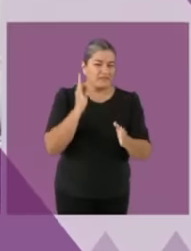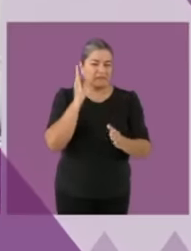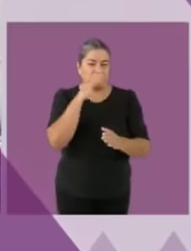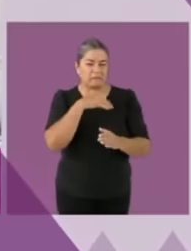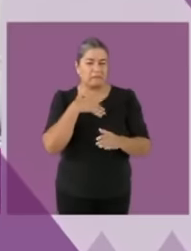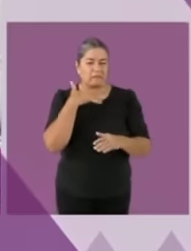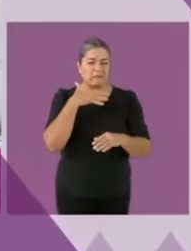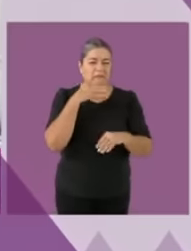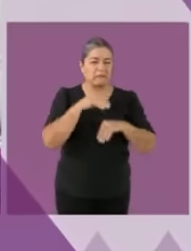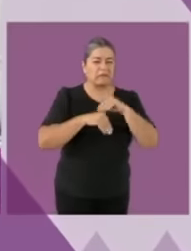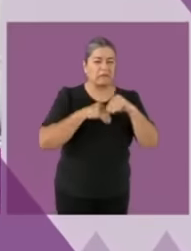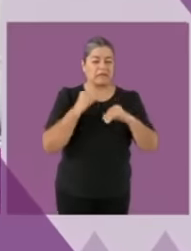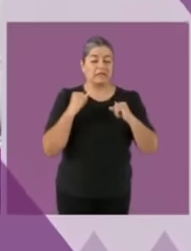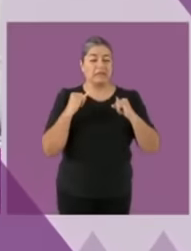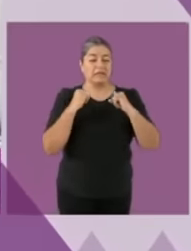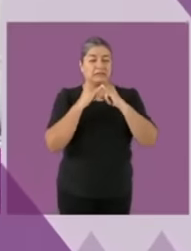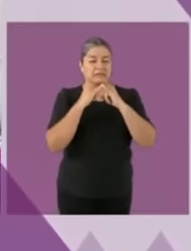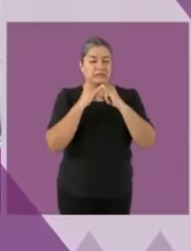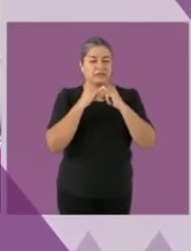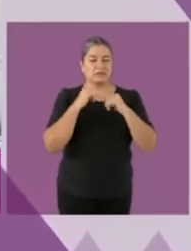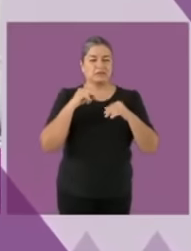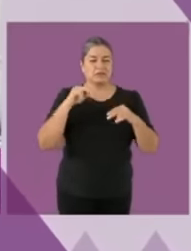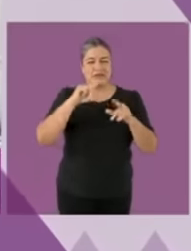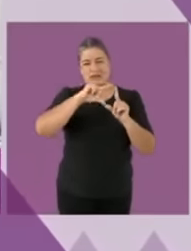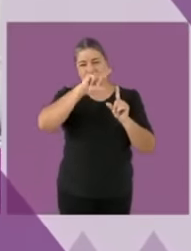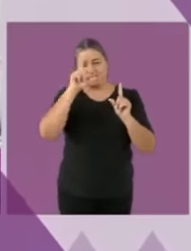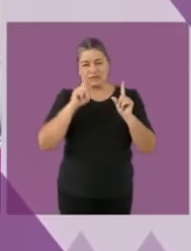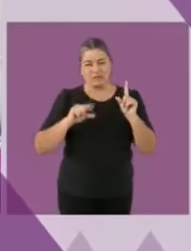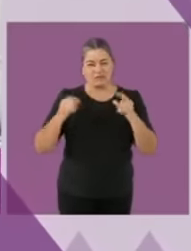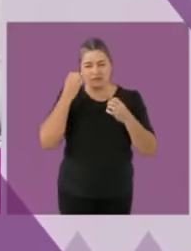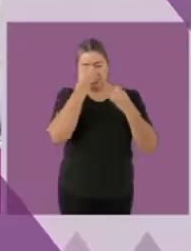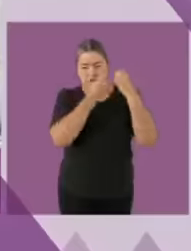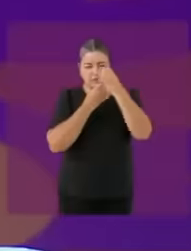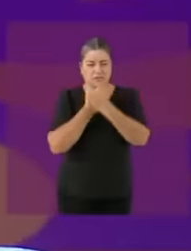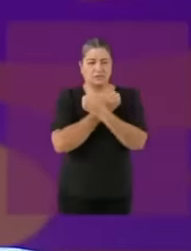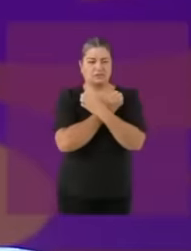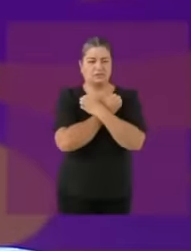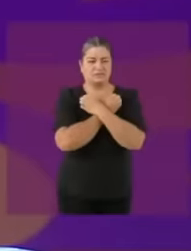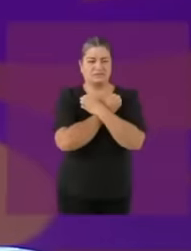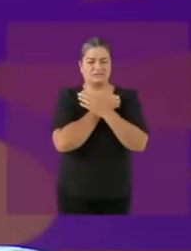of educational evaluation, here are the tests, I am going to leave them to the drivers who are